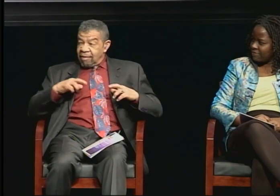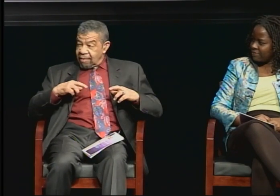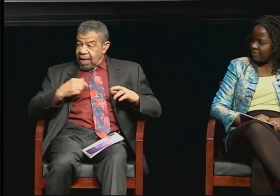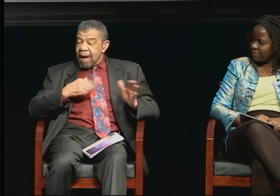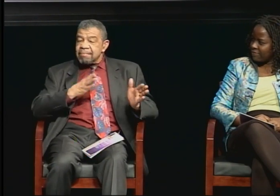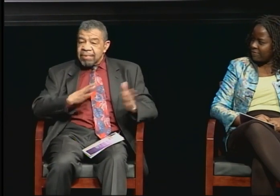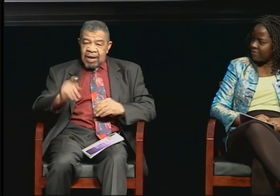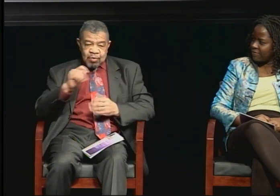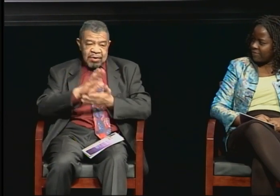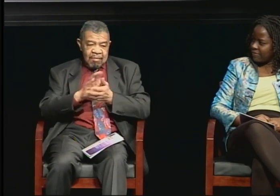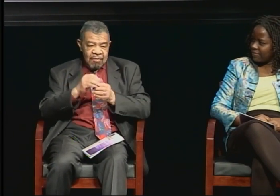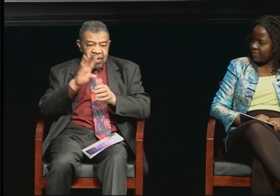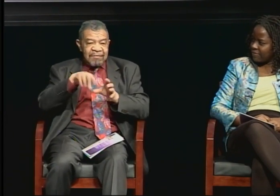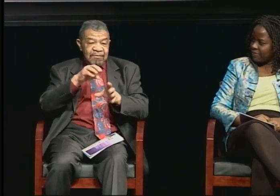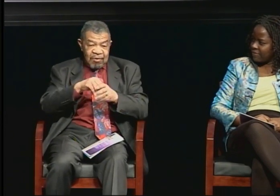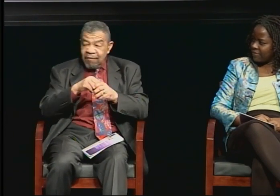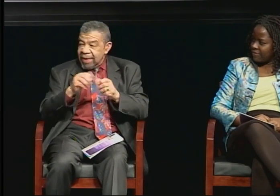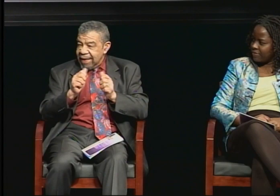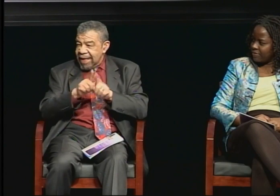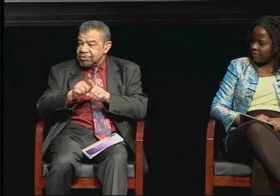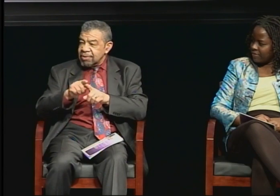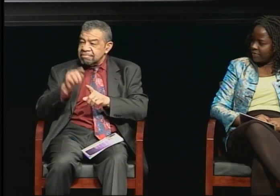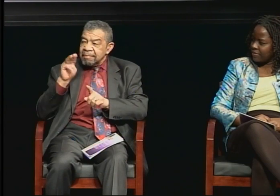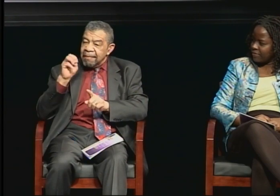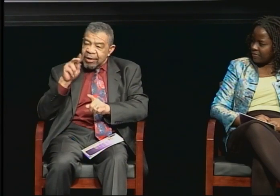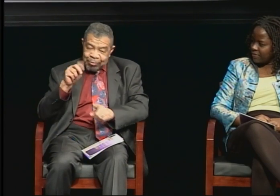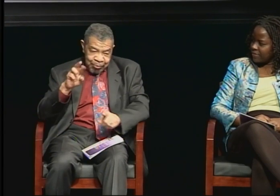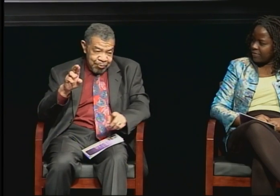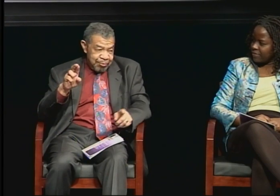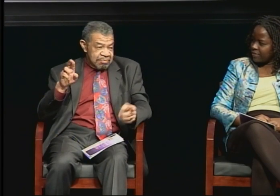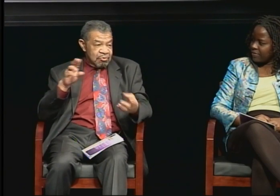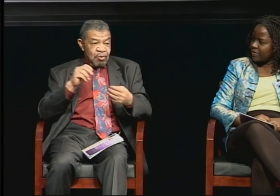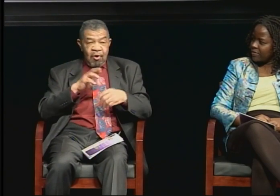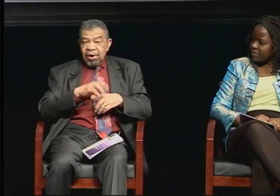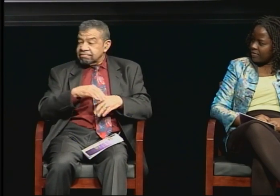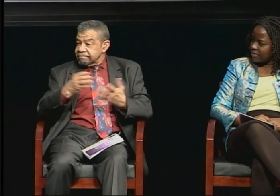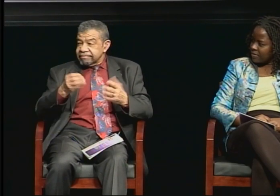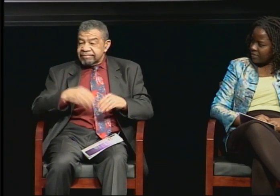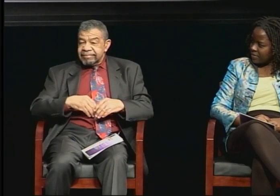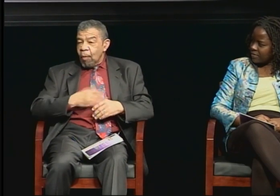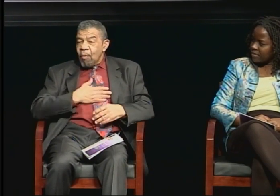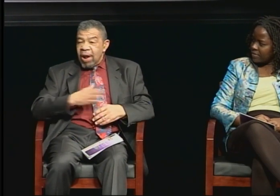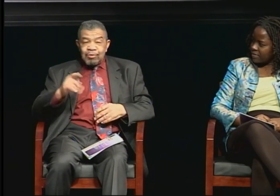with some of these black deaf students who are young and willing to do the work.